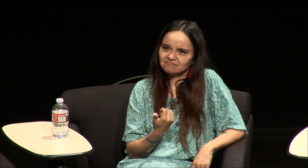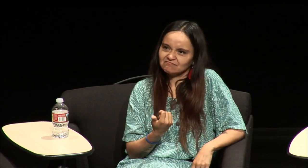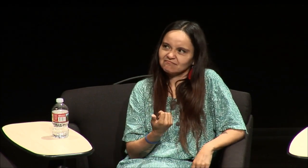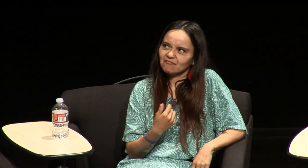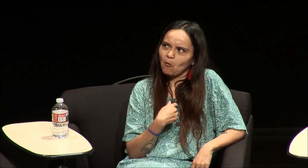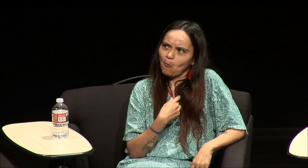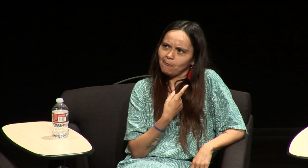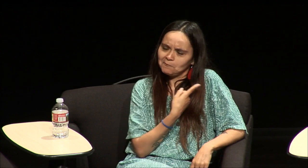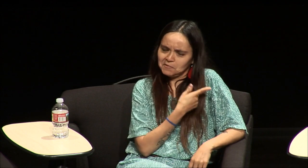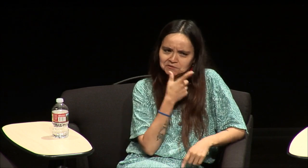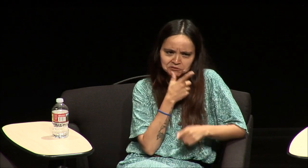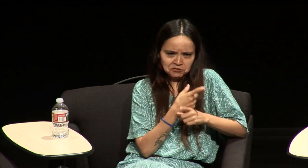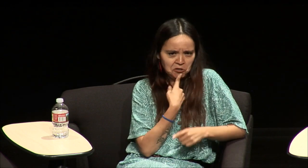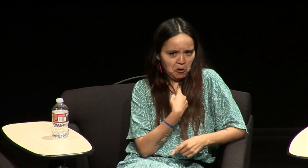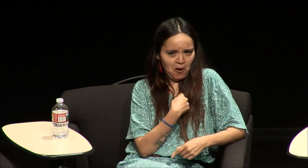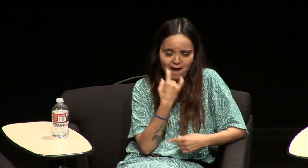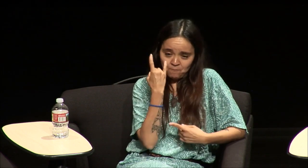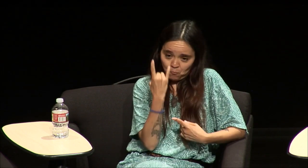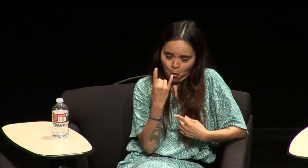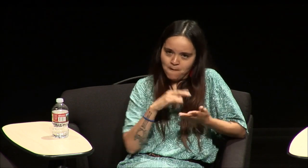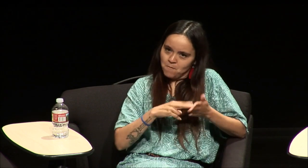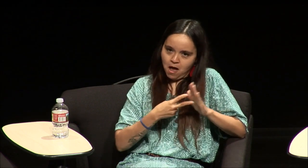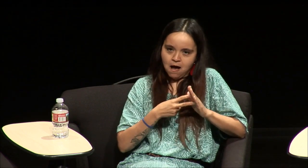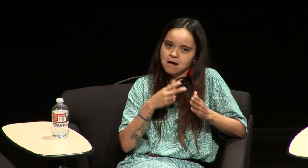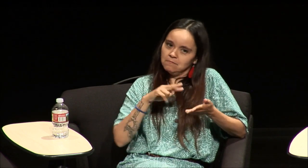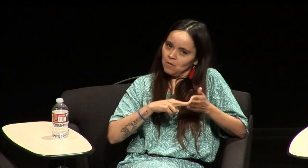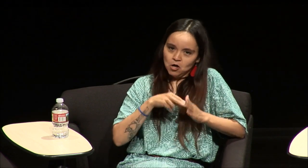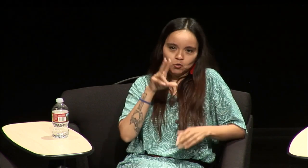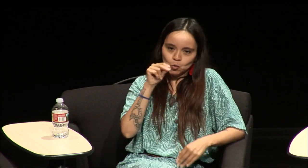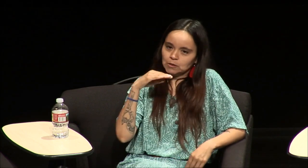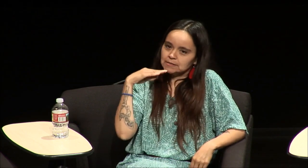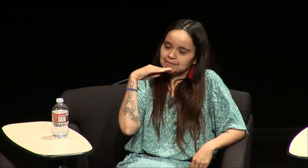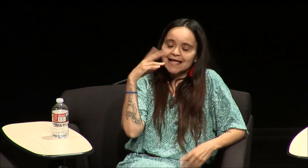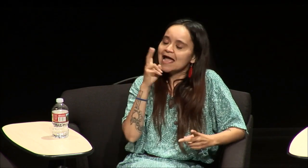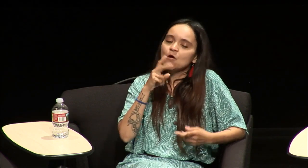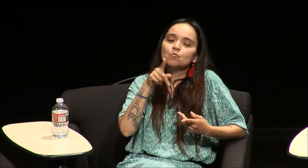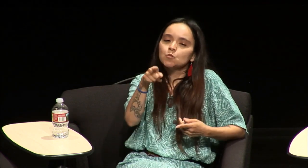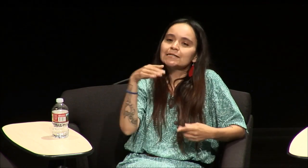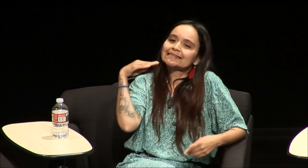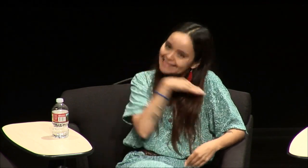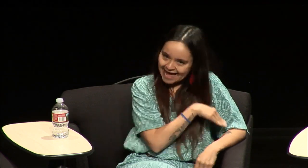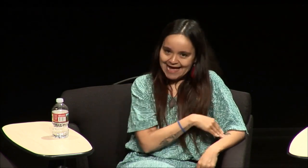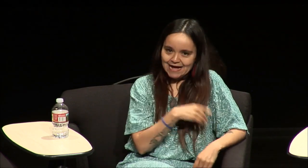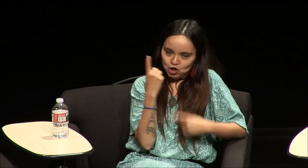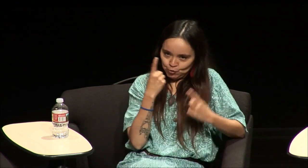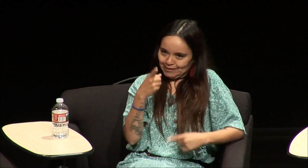and I was like "but my sister told me that this means no she was lying I